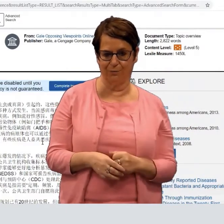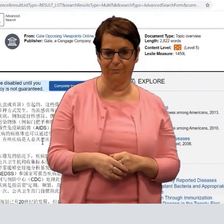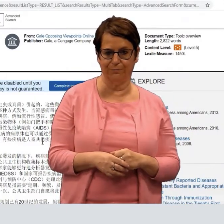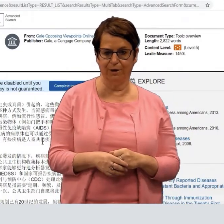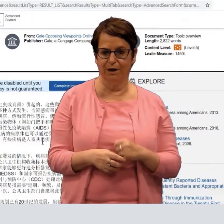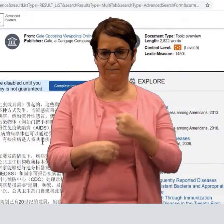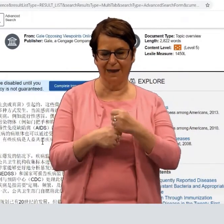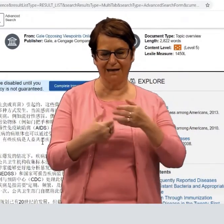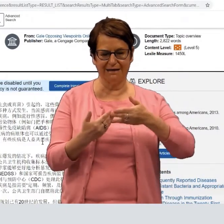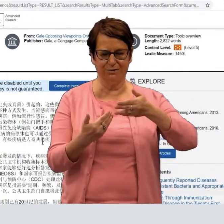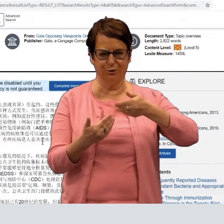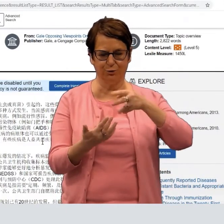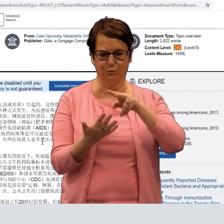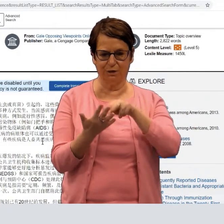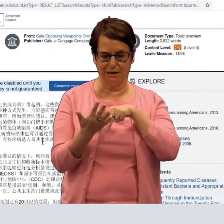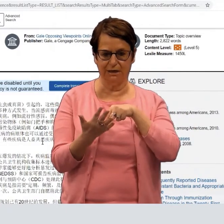It does a really quick translation.